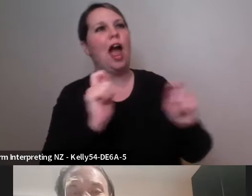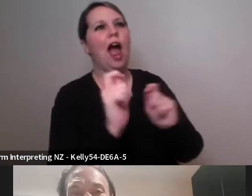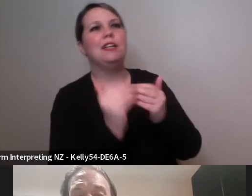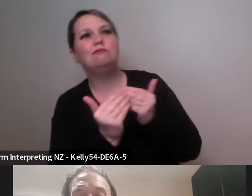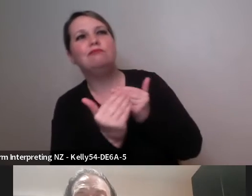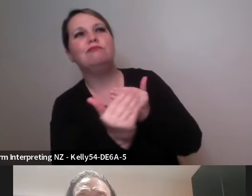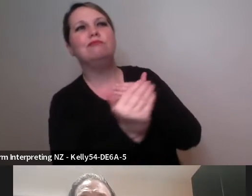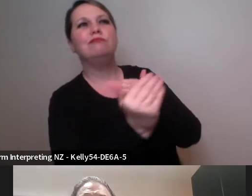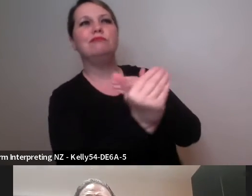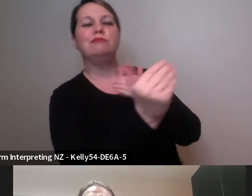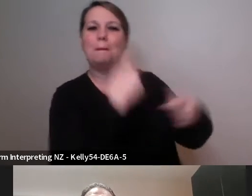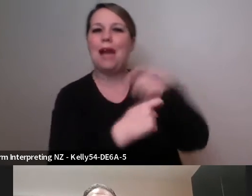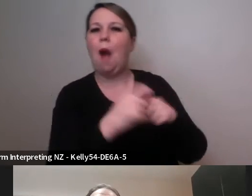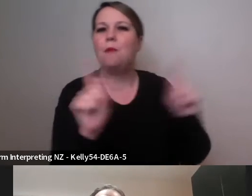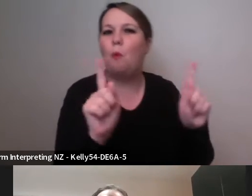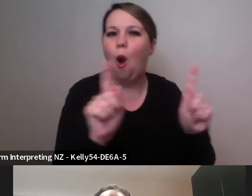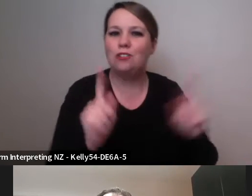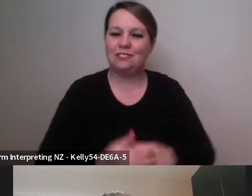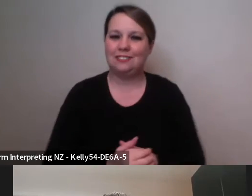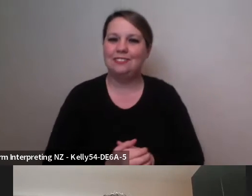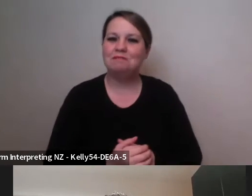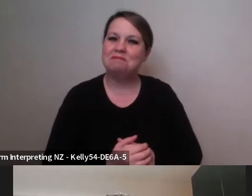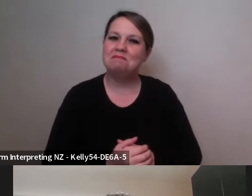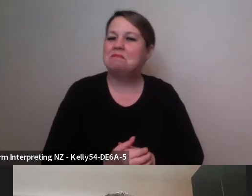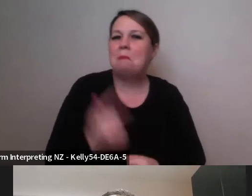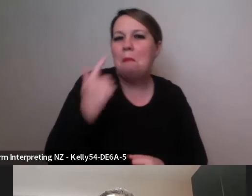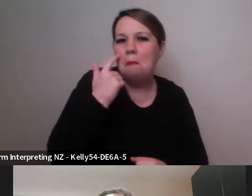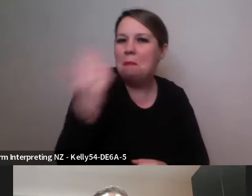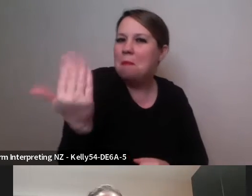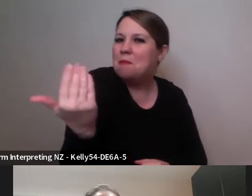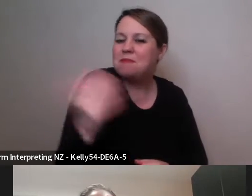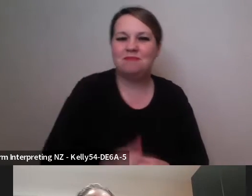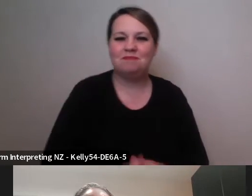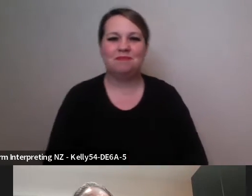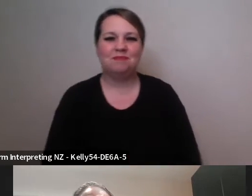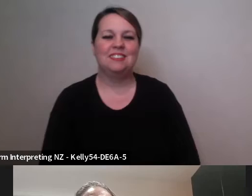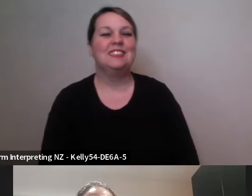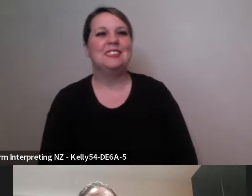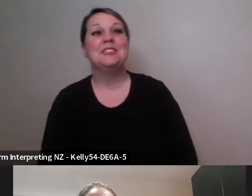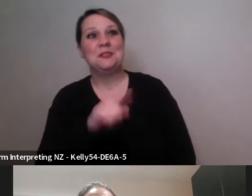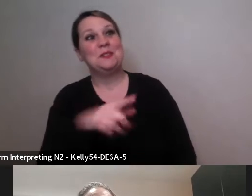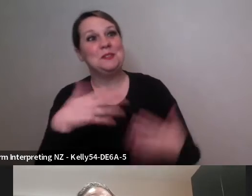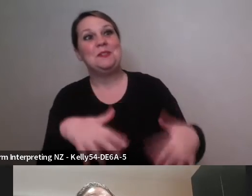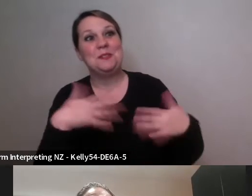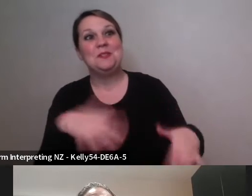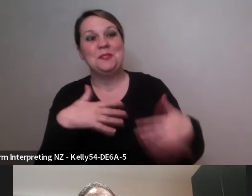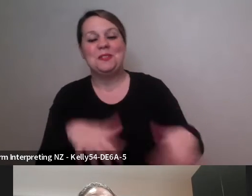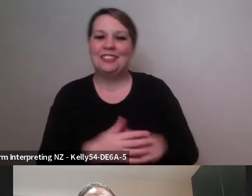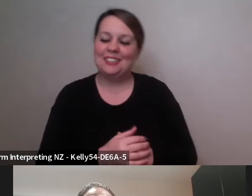That was hard to get out! Yeah nice big words there. I'm not gonna try to repeat that but